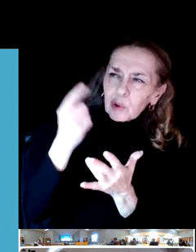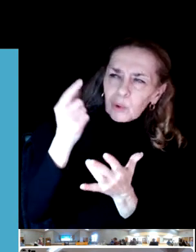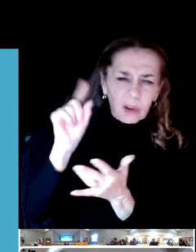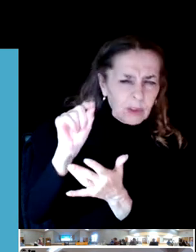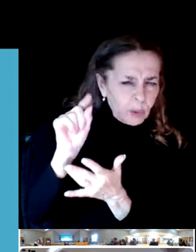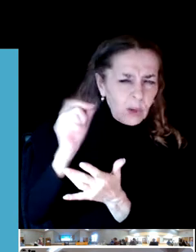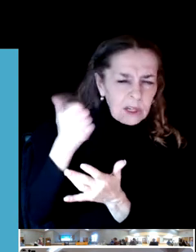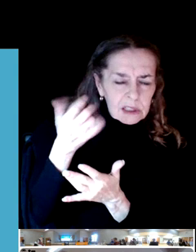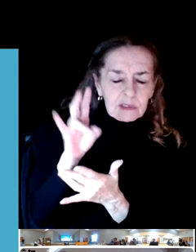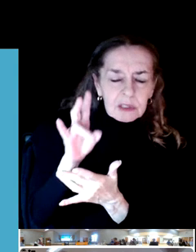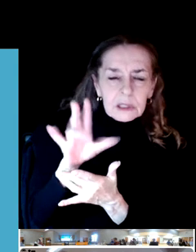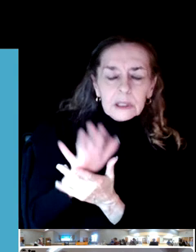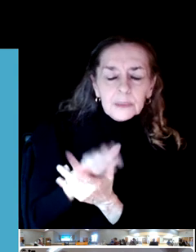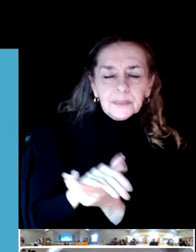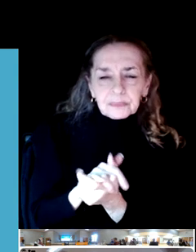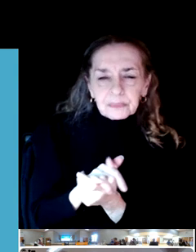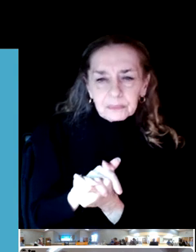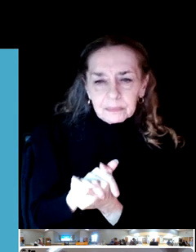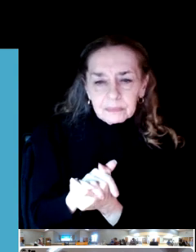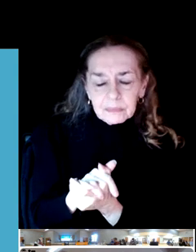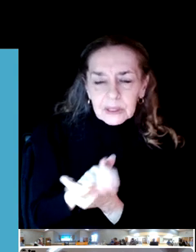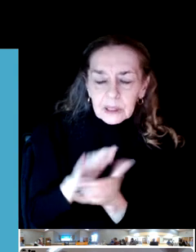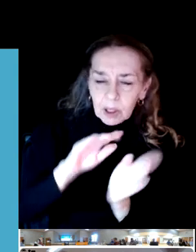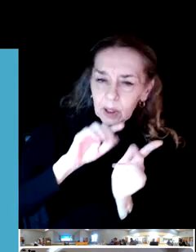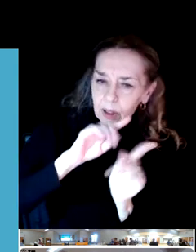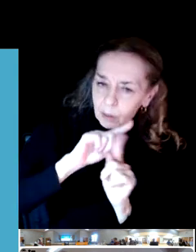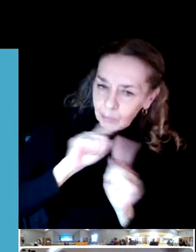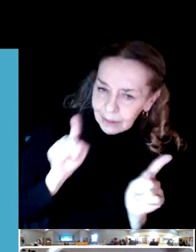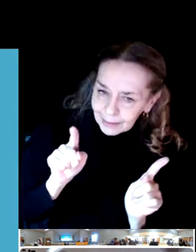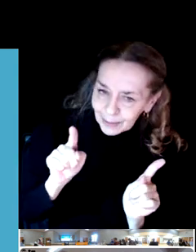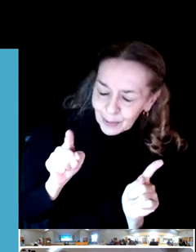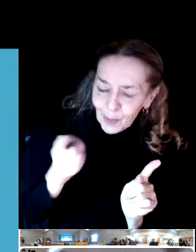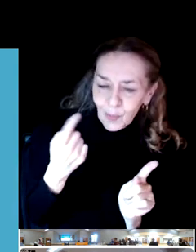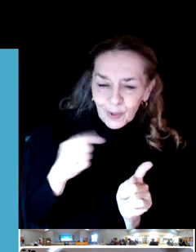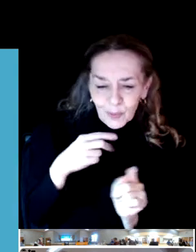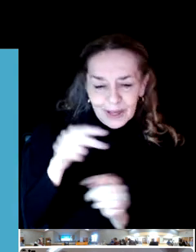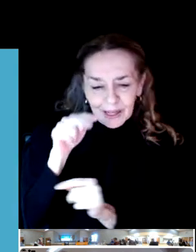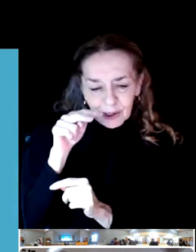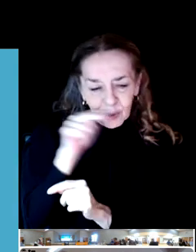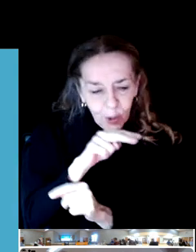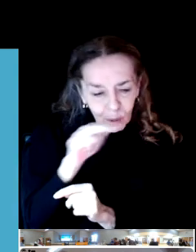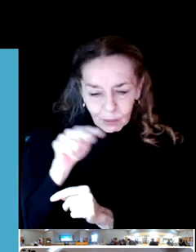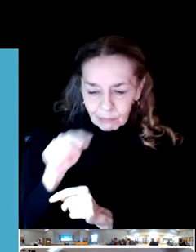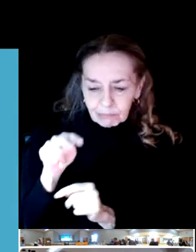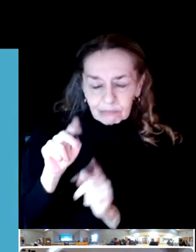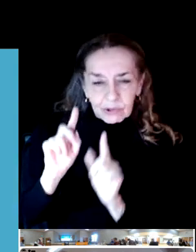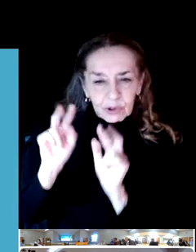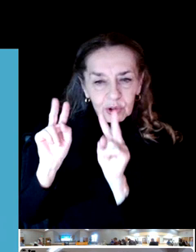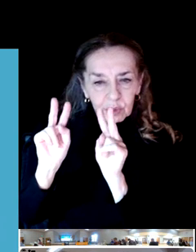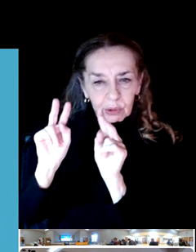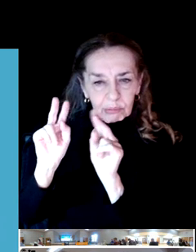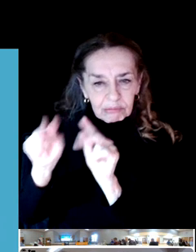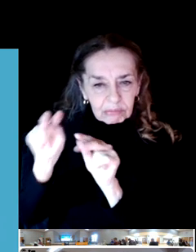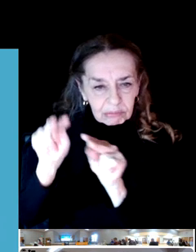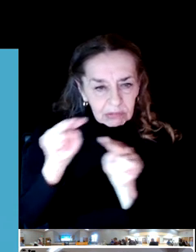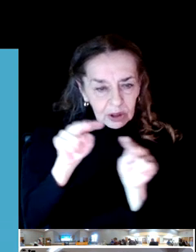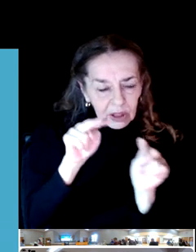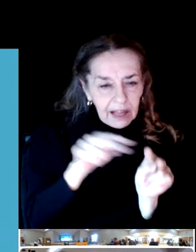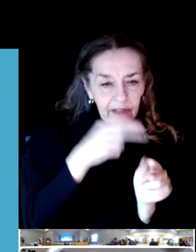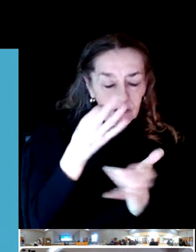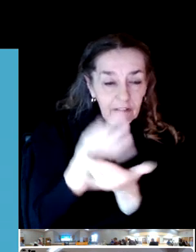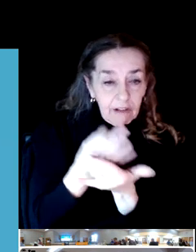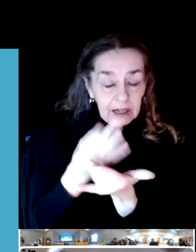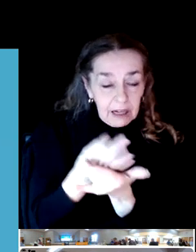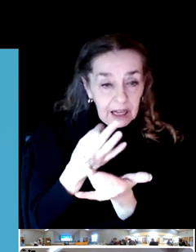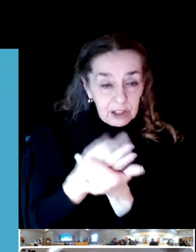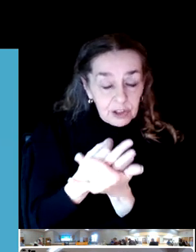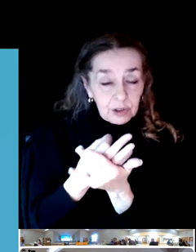Nevertheless, when we do go in to look at the financial health of the district, we will